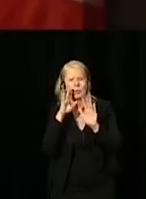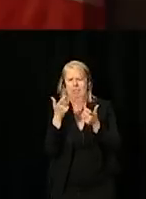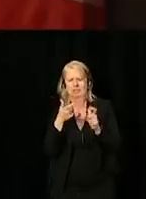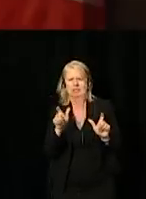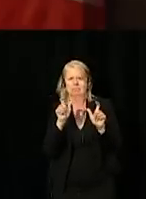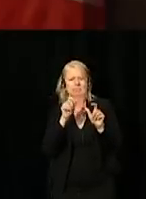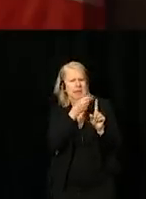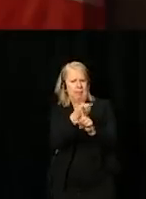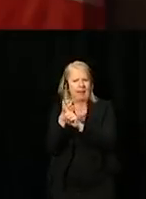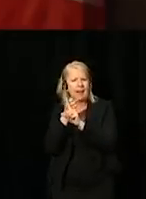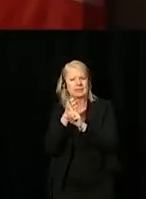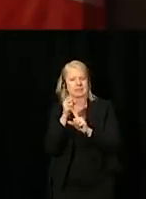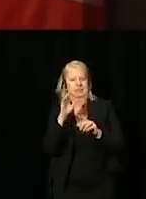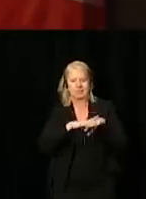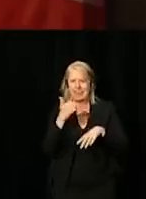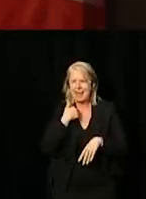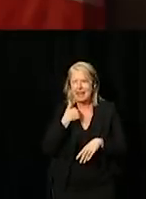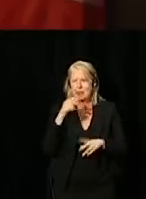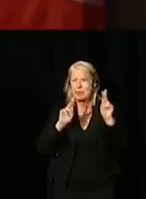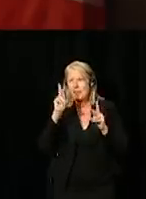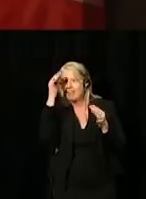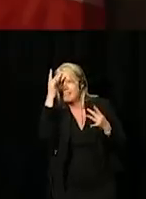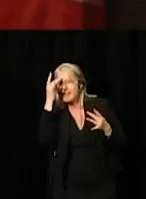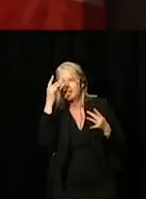Canada thinks, talks and acts about accessibility